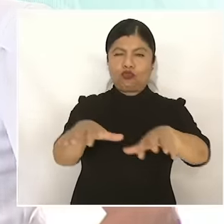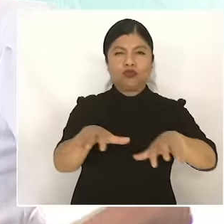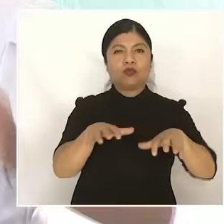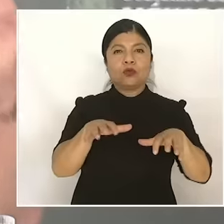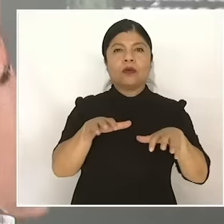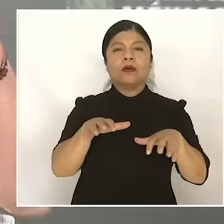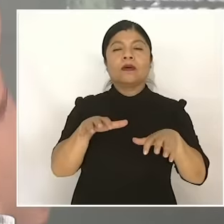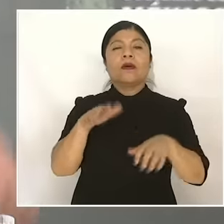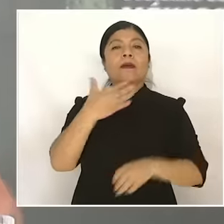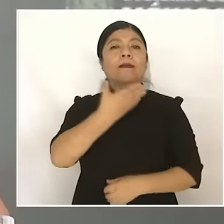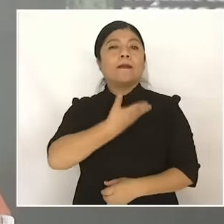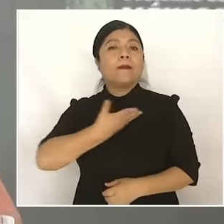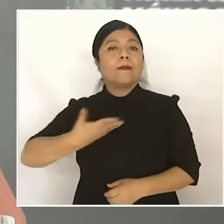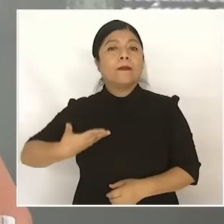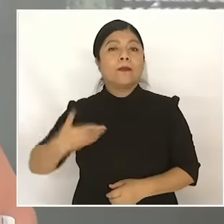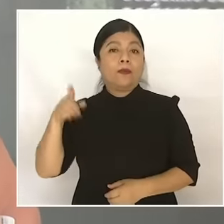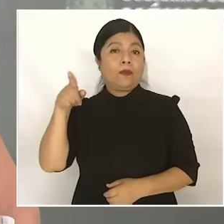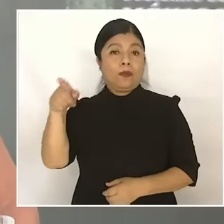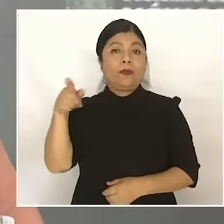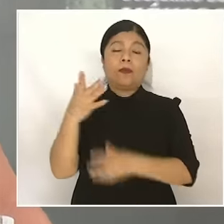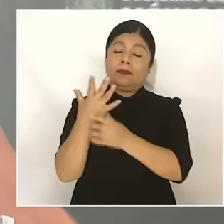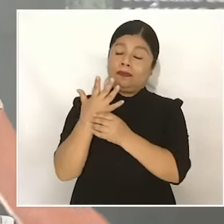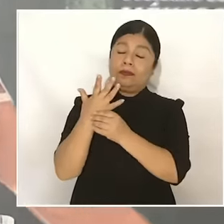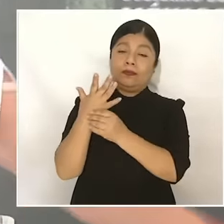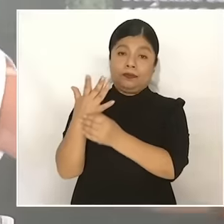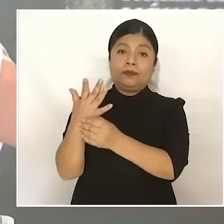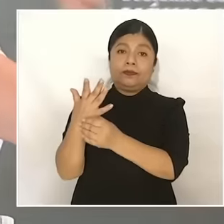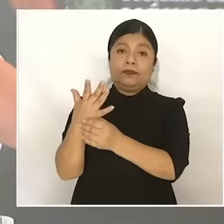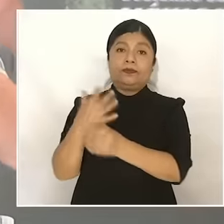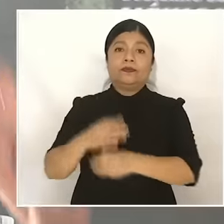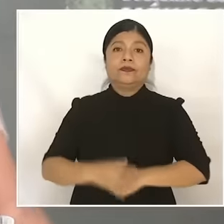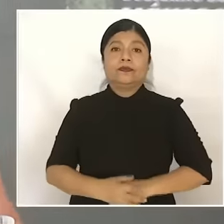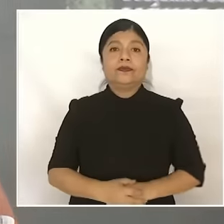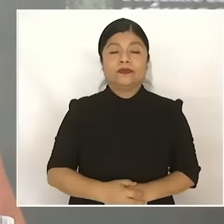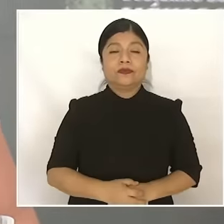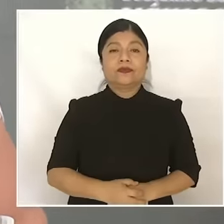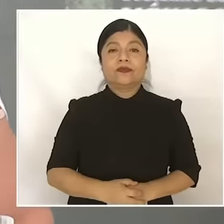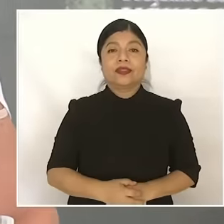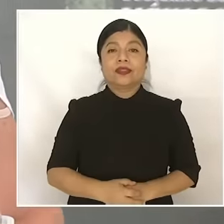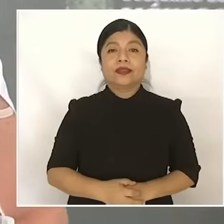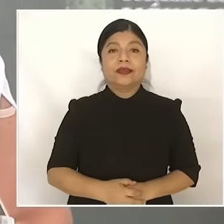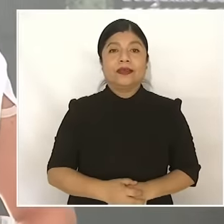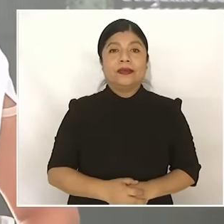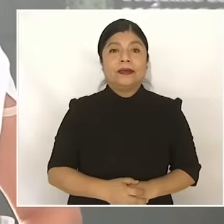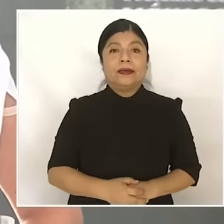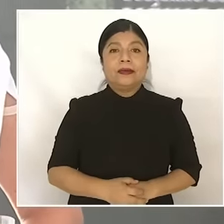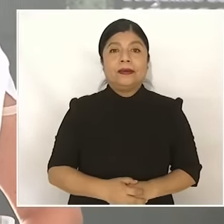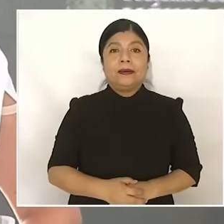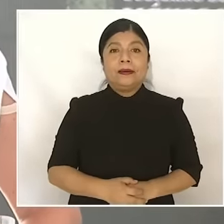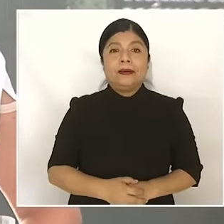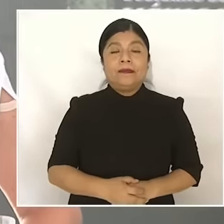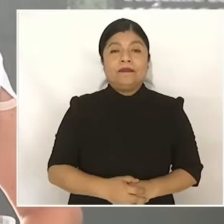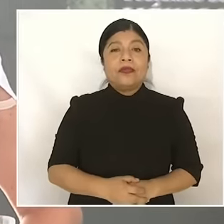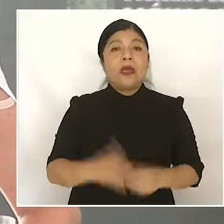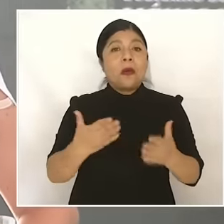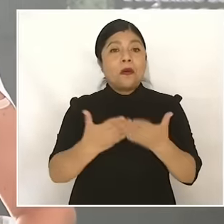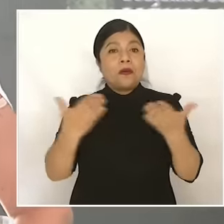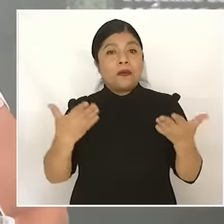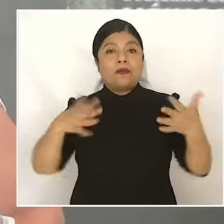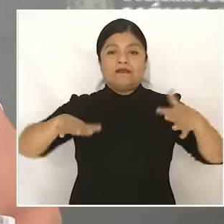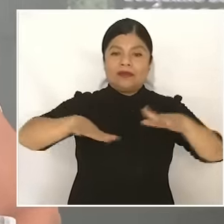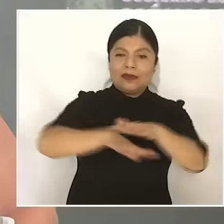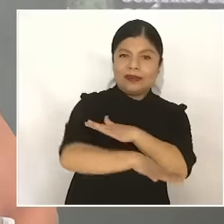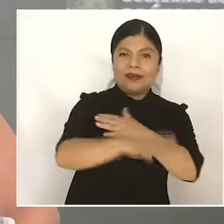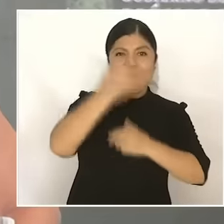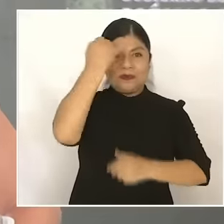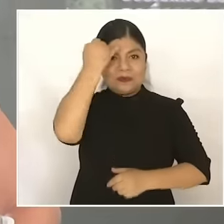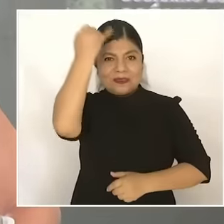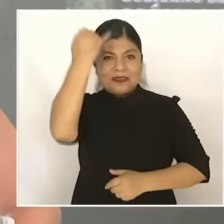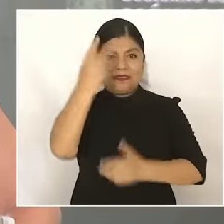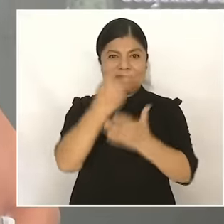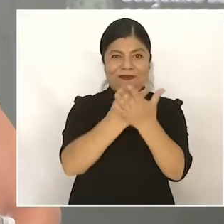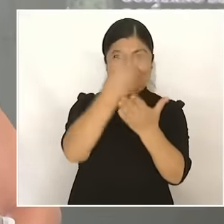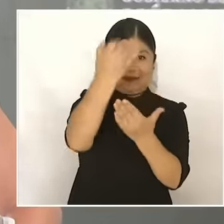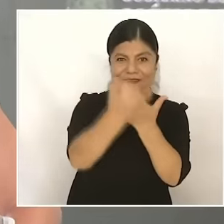the president said that there was a man for this new thought, for this new project, a man called